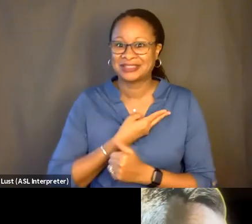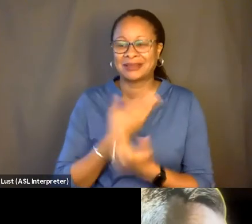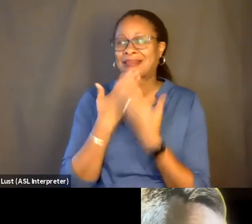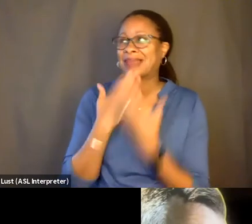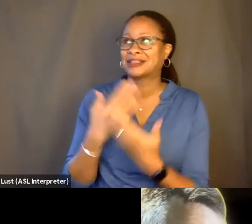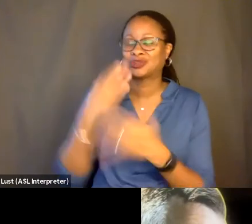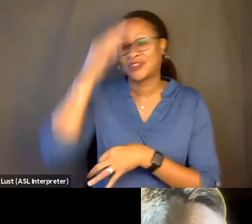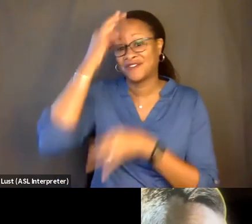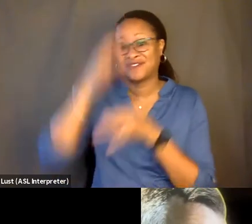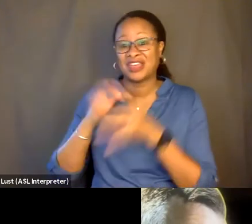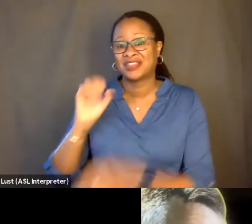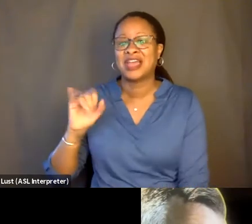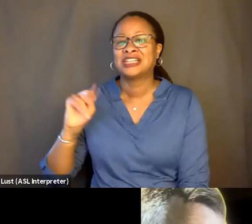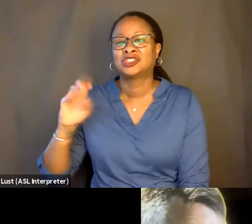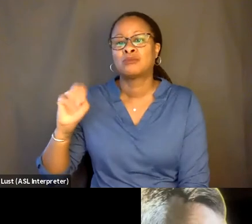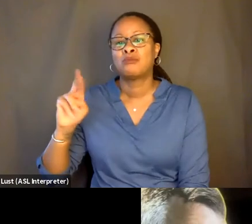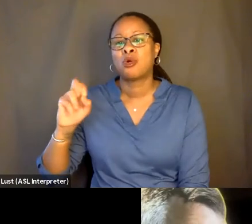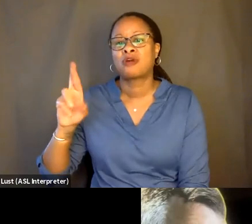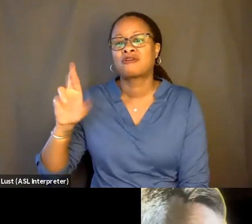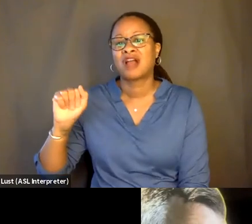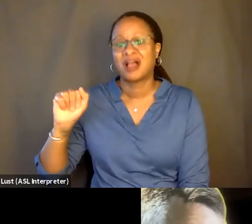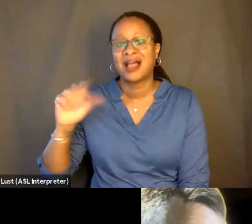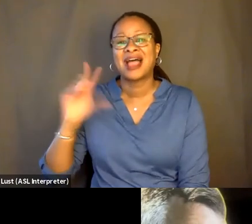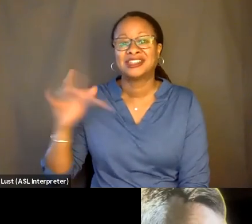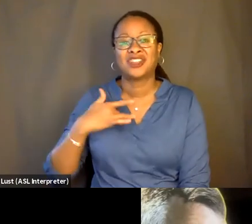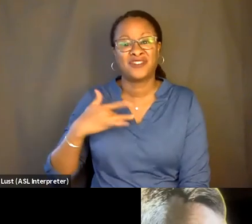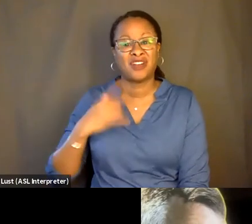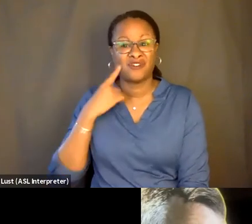And I think she also kind of fell for dad--